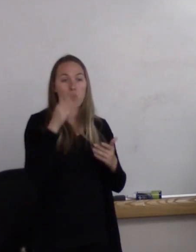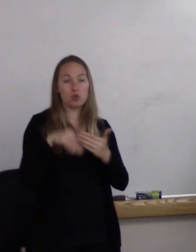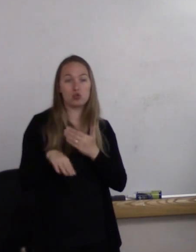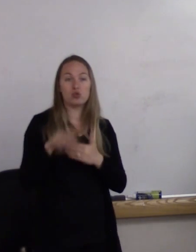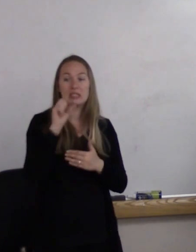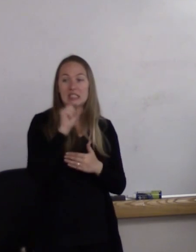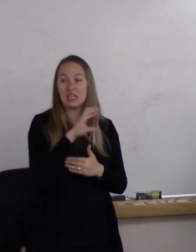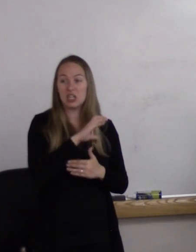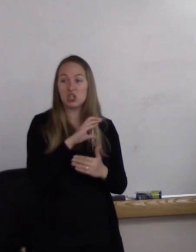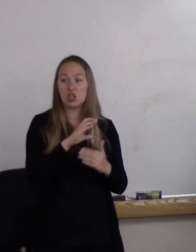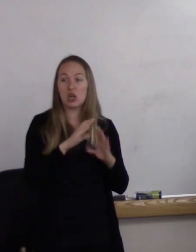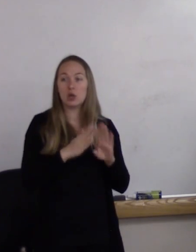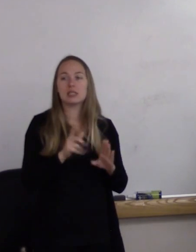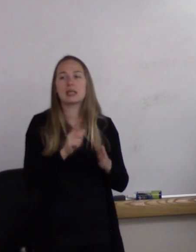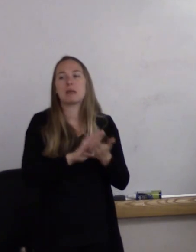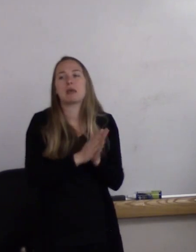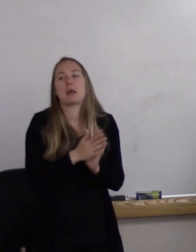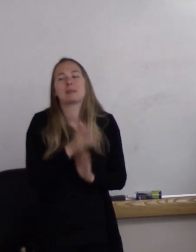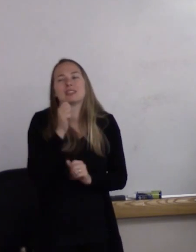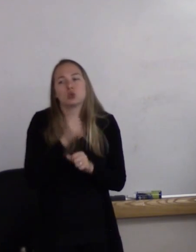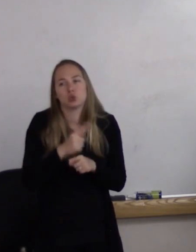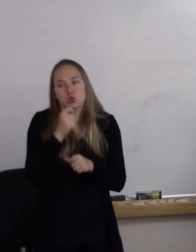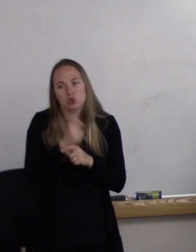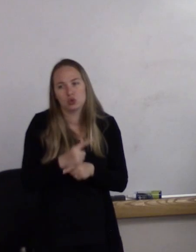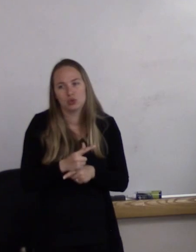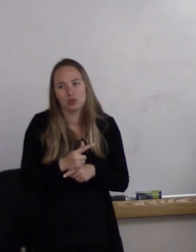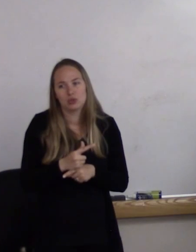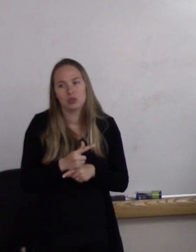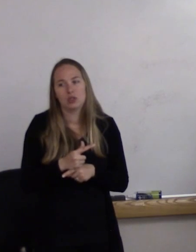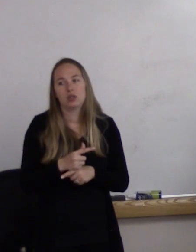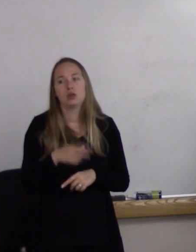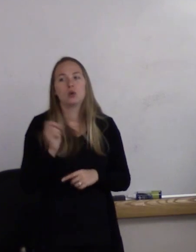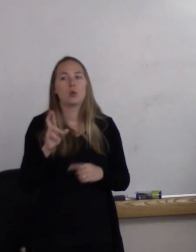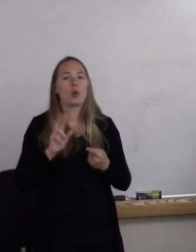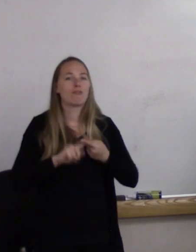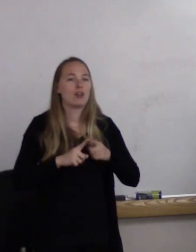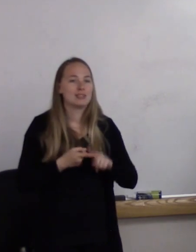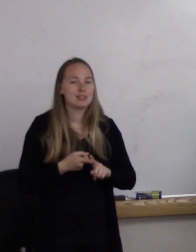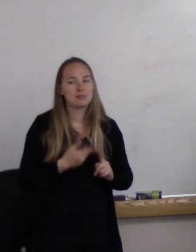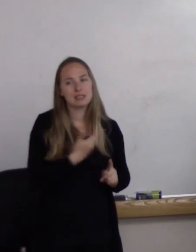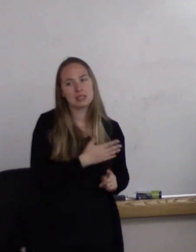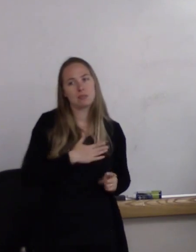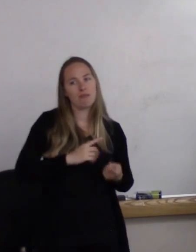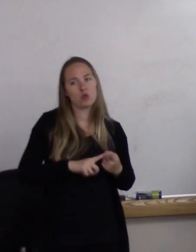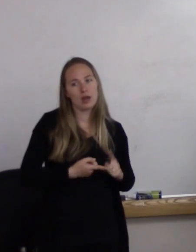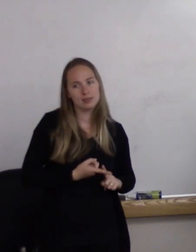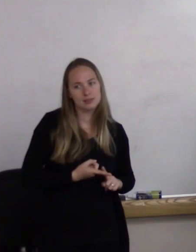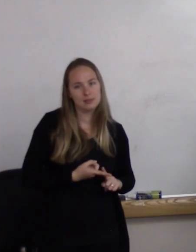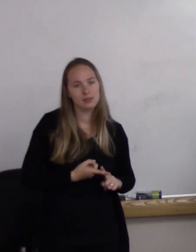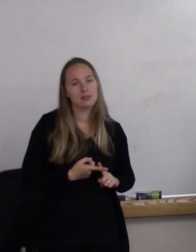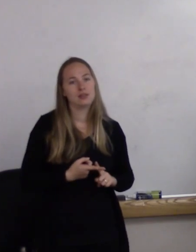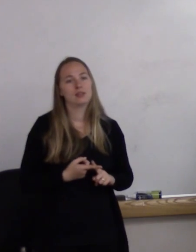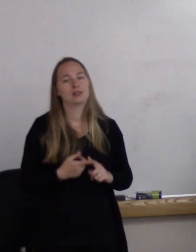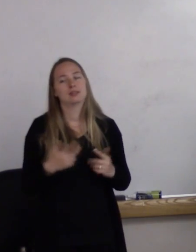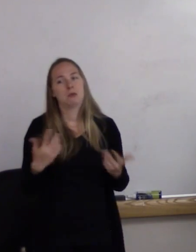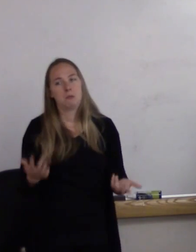and they become sisters or "friends." "This is my friend."